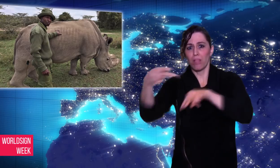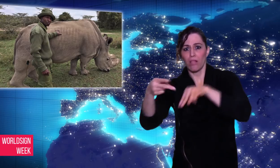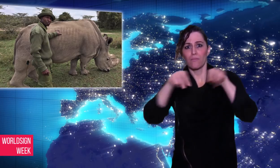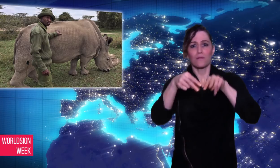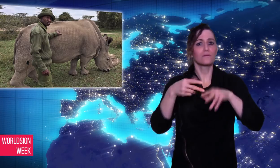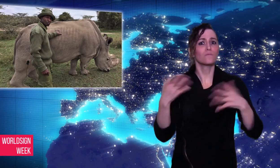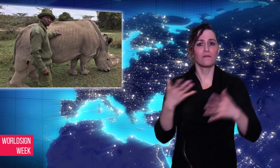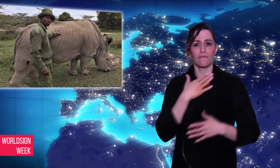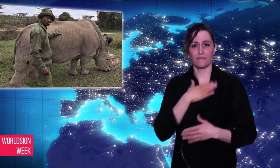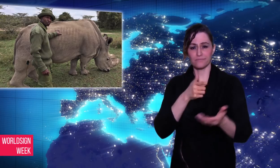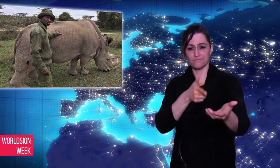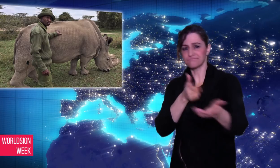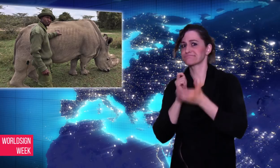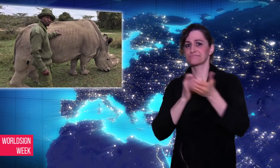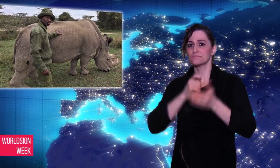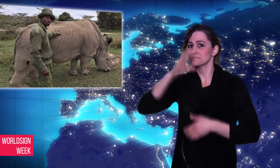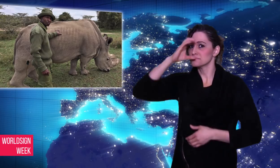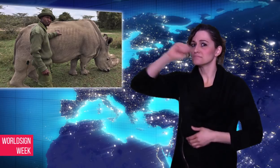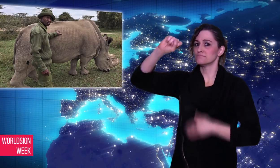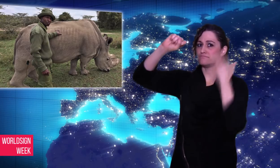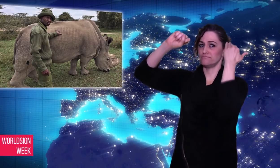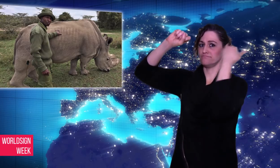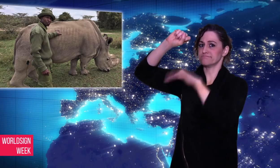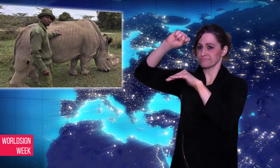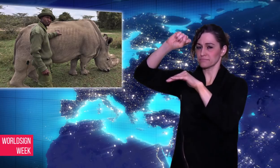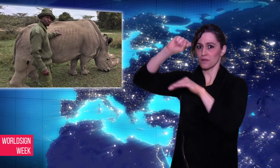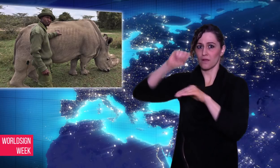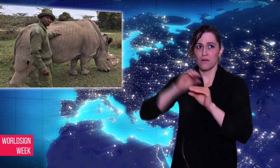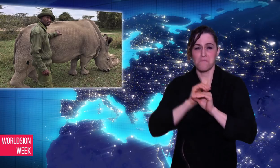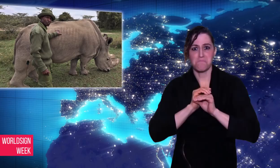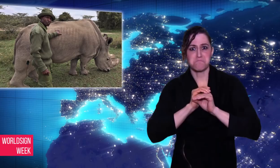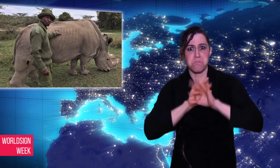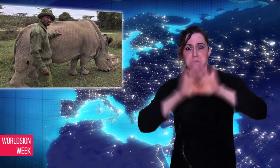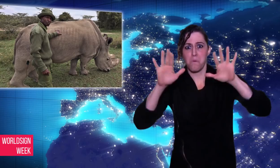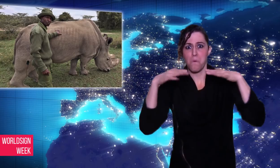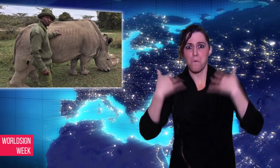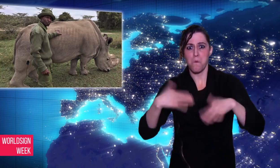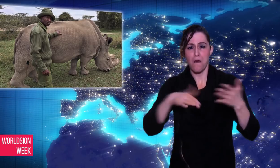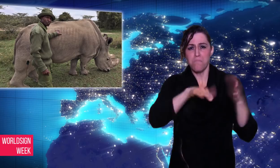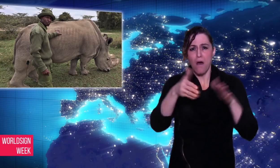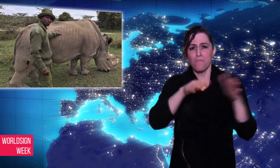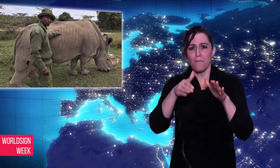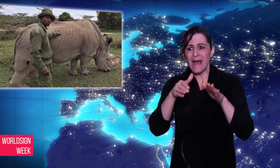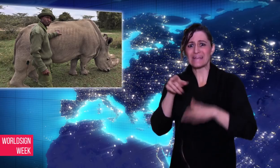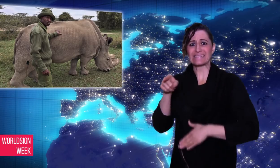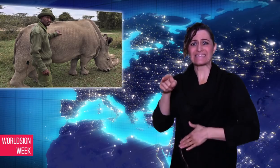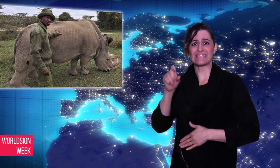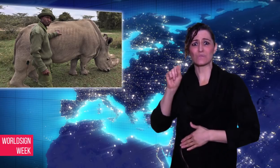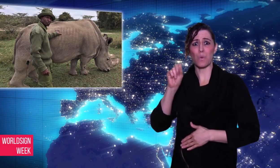been treated with great care and